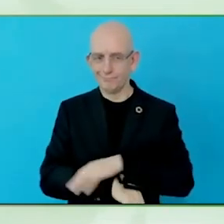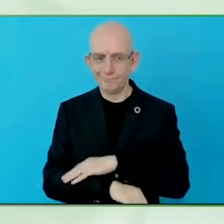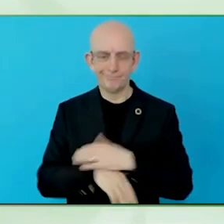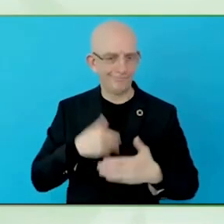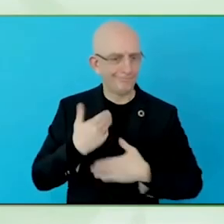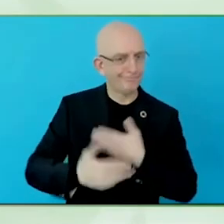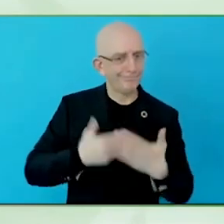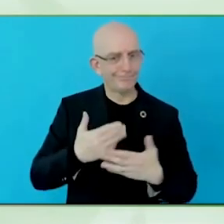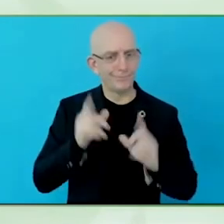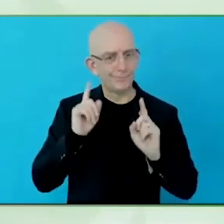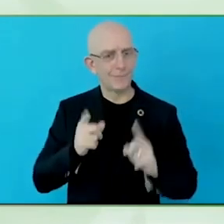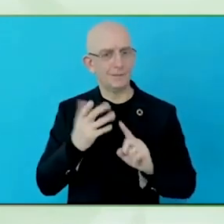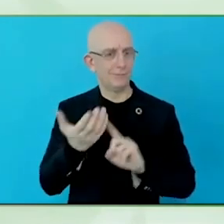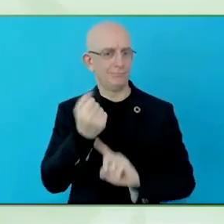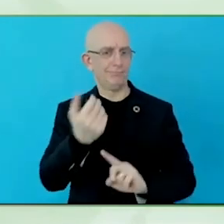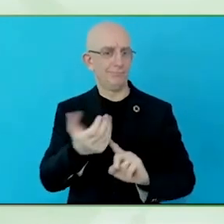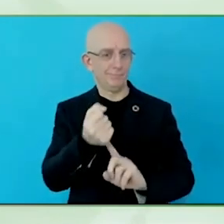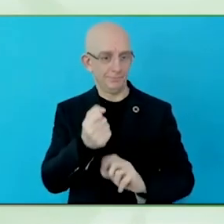globally need assistive technology.